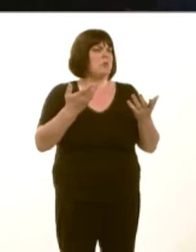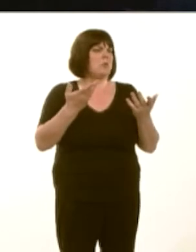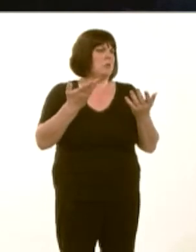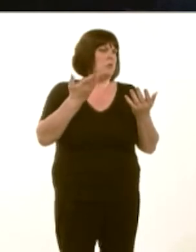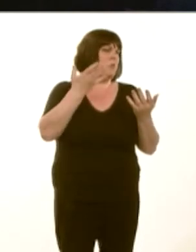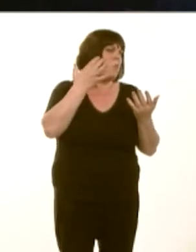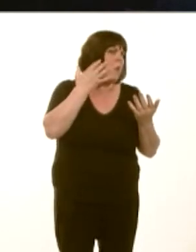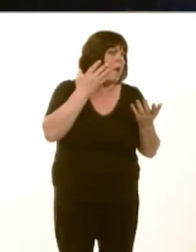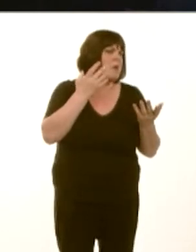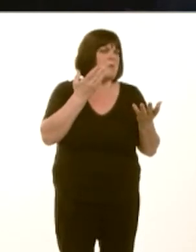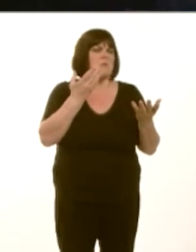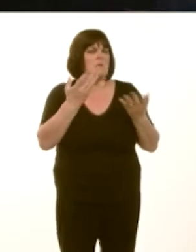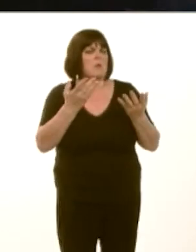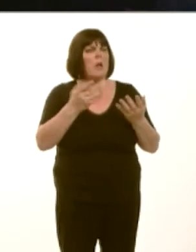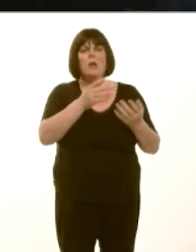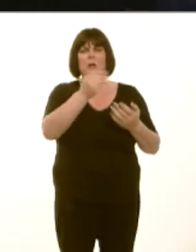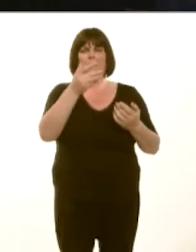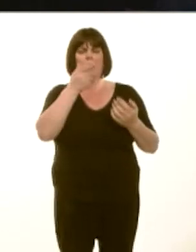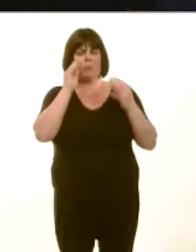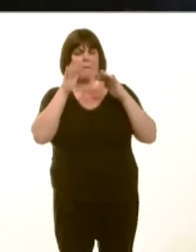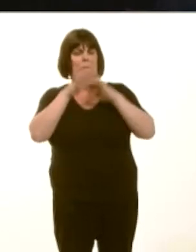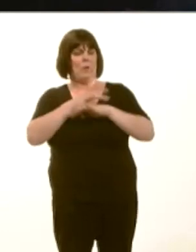outlined, frankly, some confusion and lack of communication with Government?